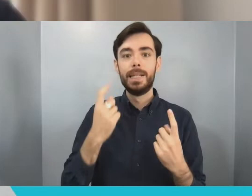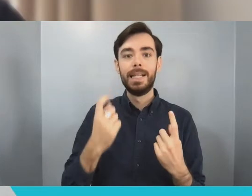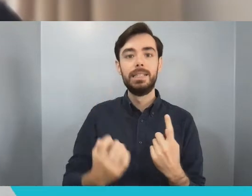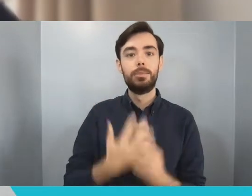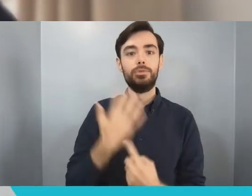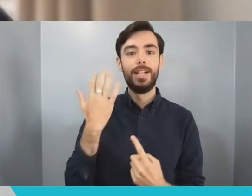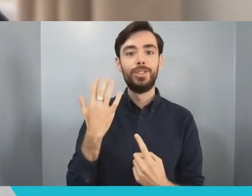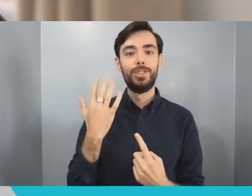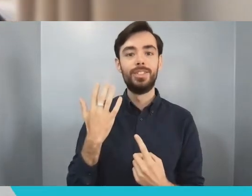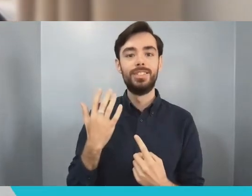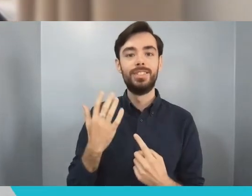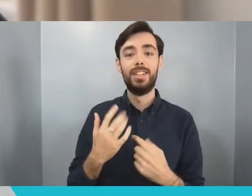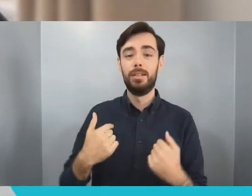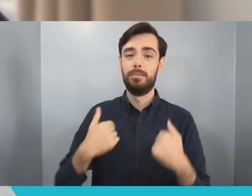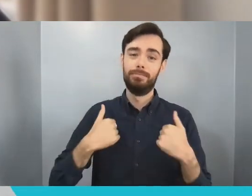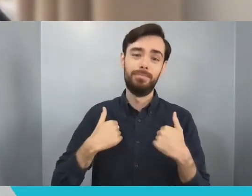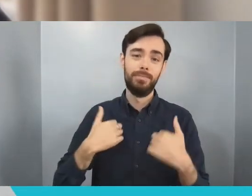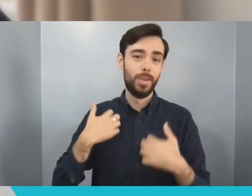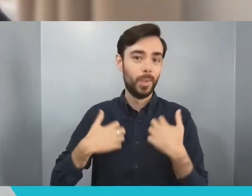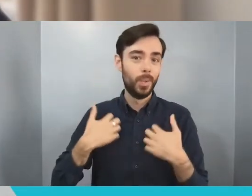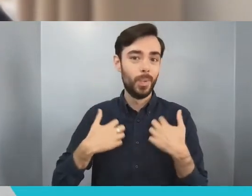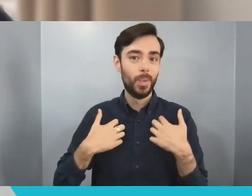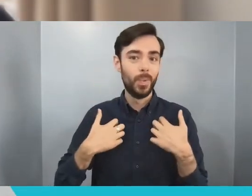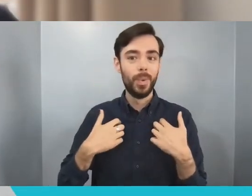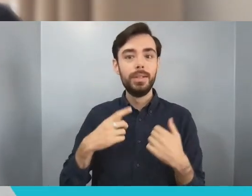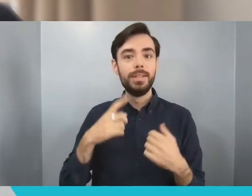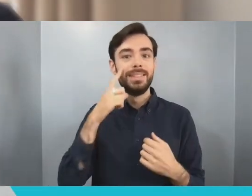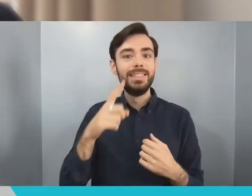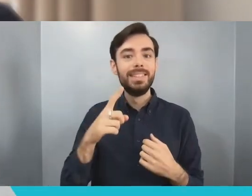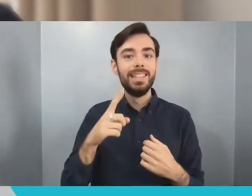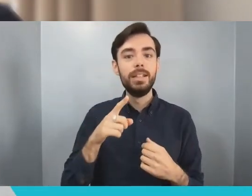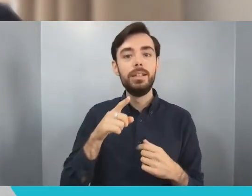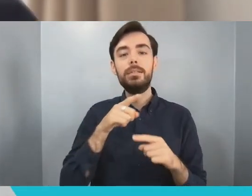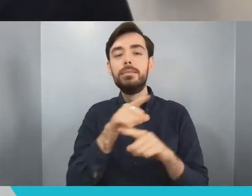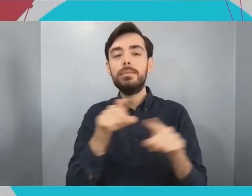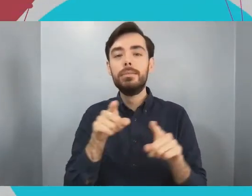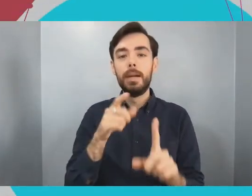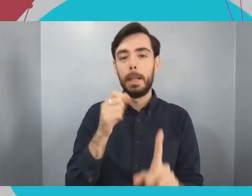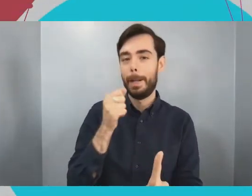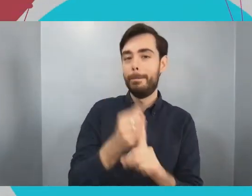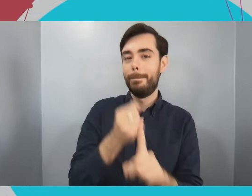dent in the universe that's made by the Class of 2021.